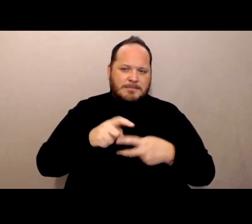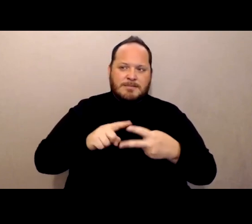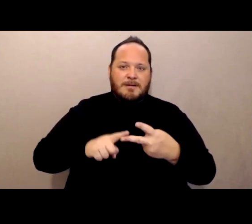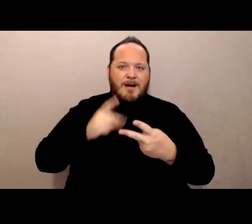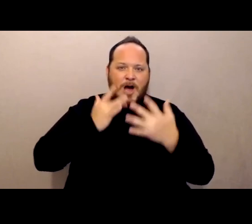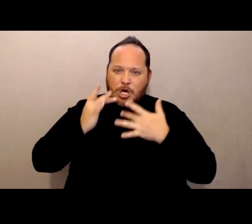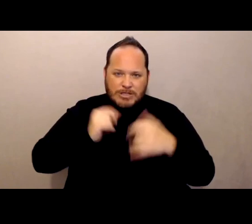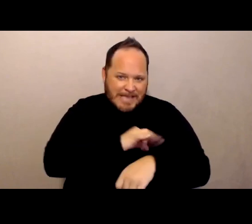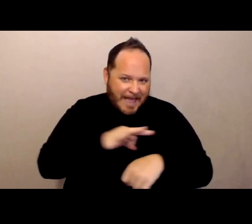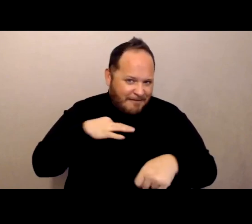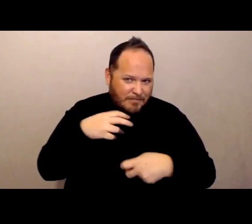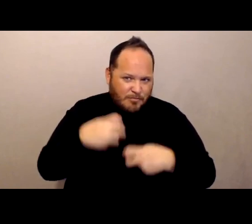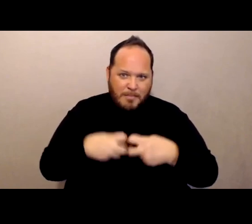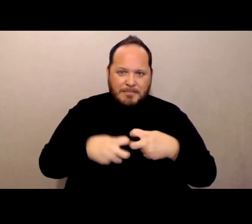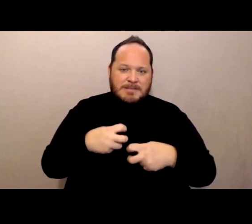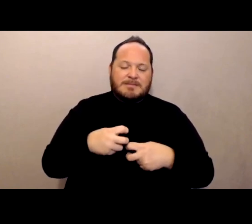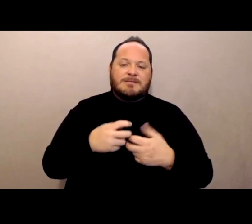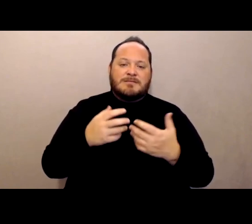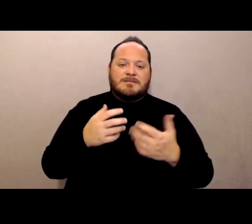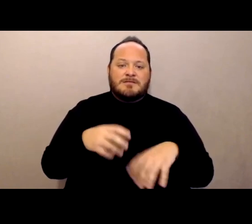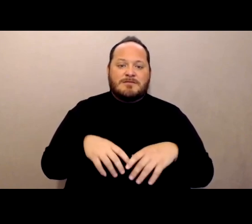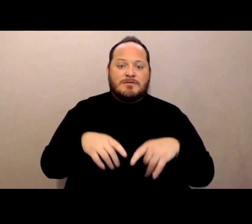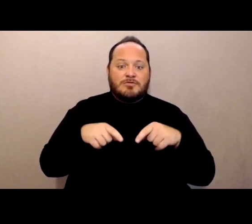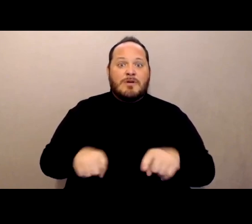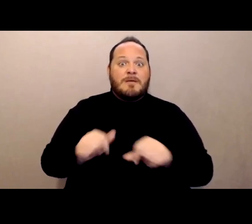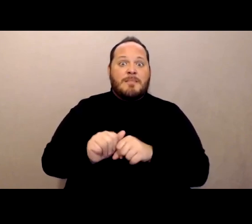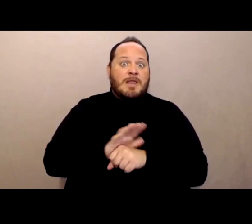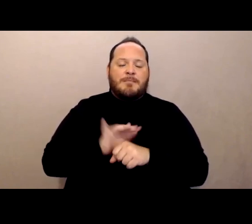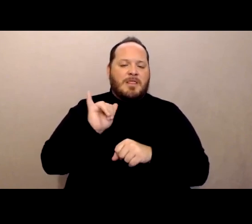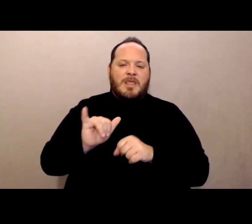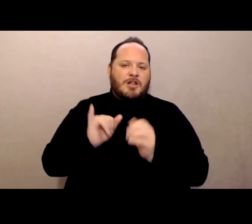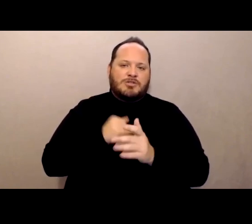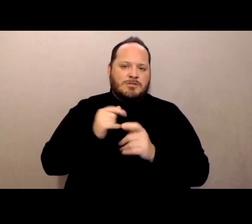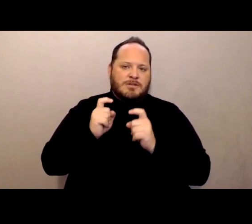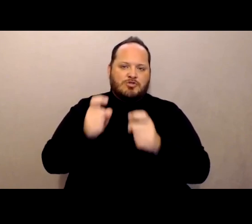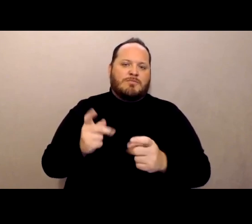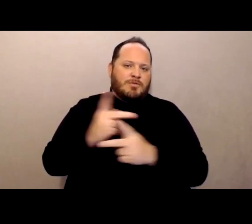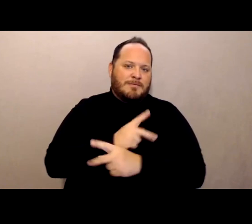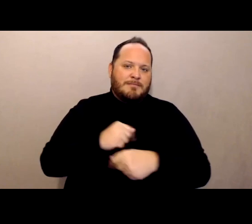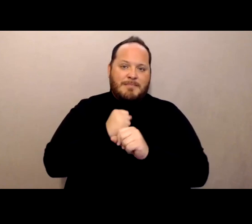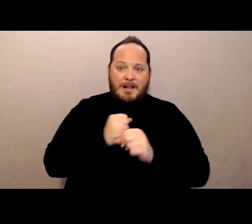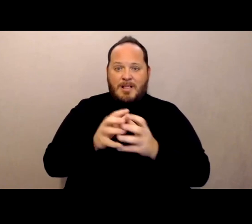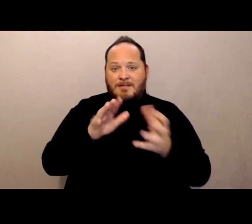And during the pandemic, it just contributed to all the death and sickness that we saw. [Lawrence] Yeah, there were things